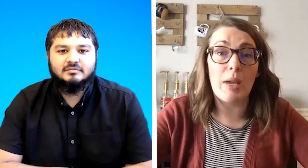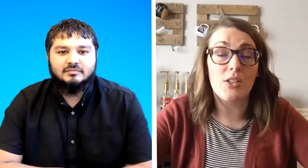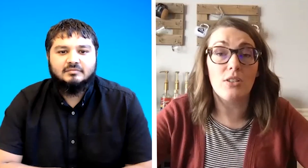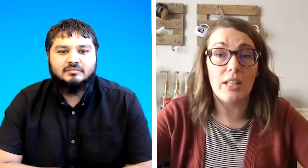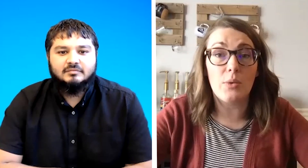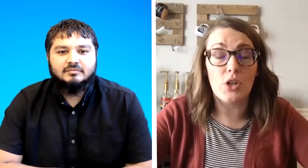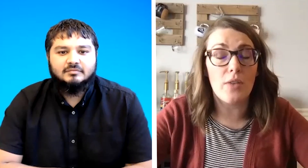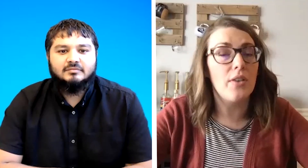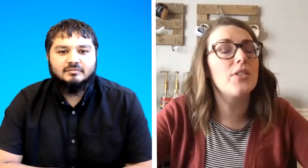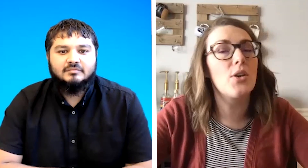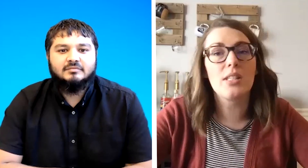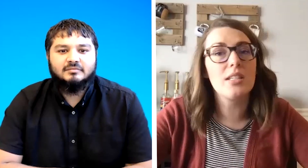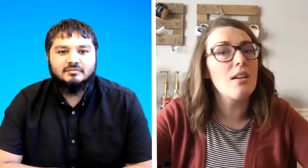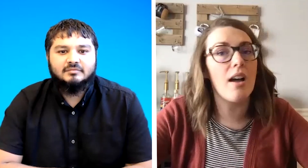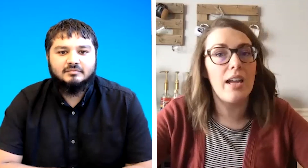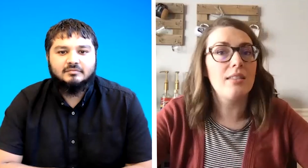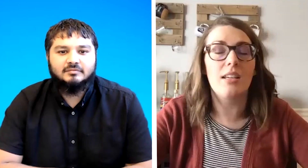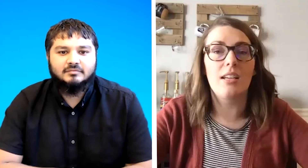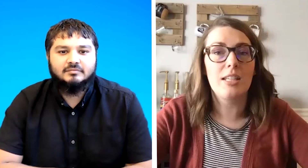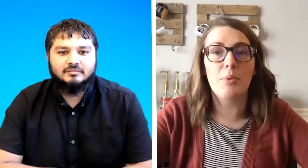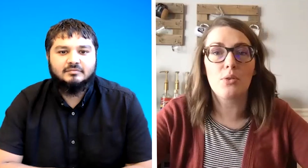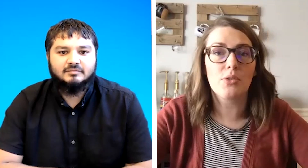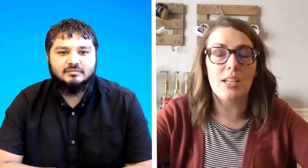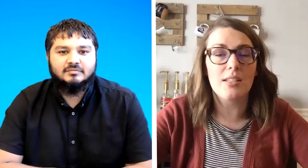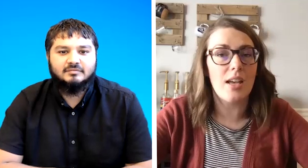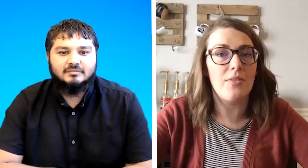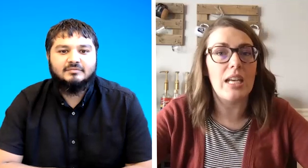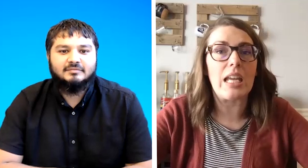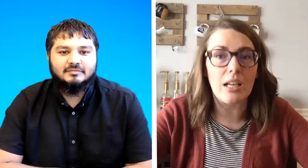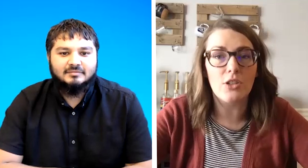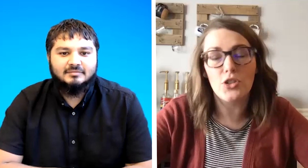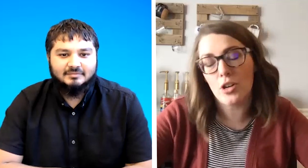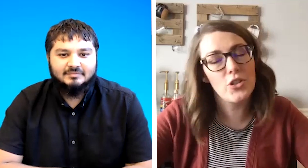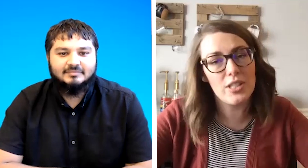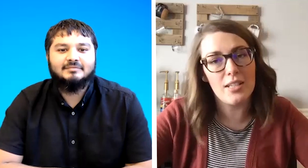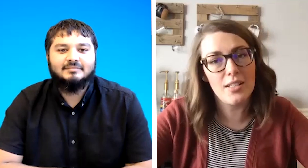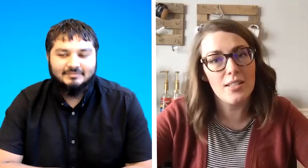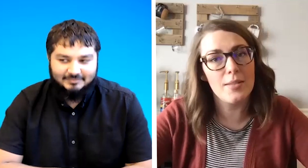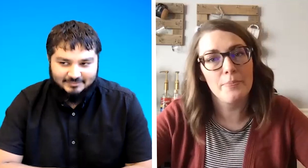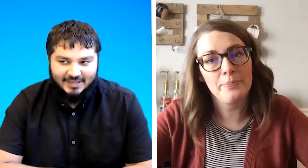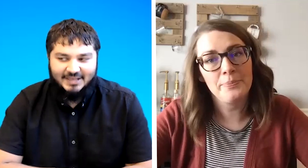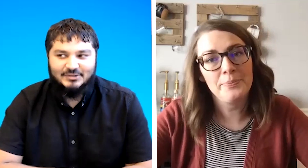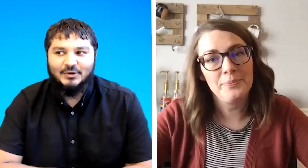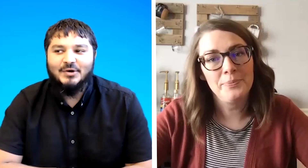our language off of so it's not in the typical sense of an english structured sentence okay so